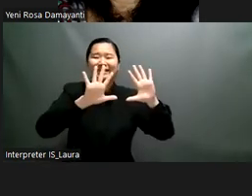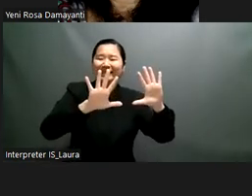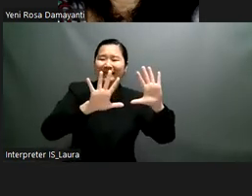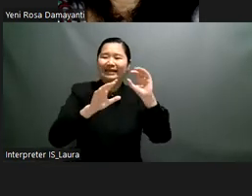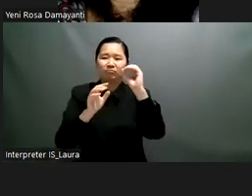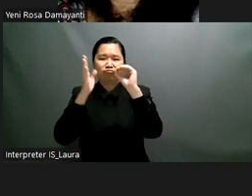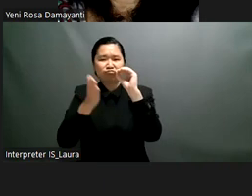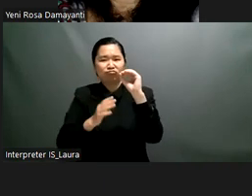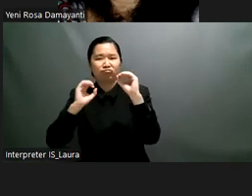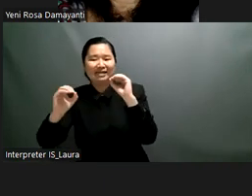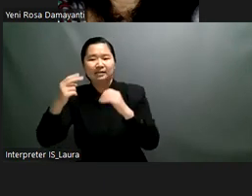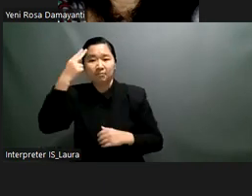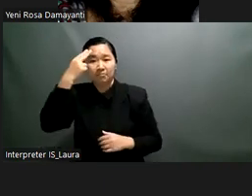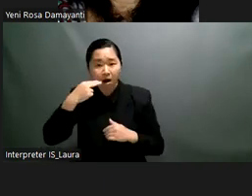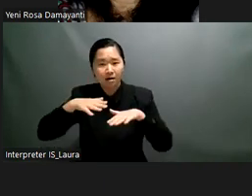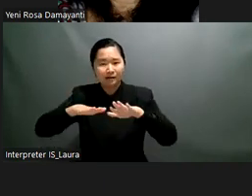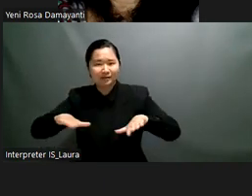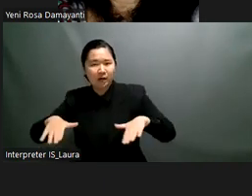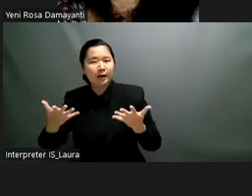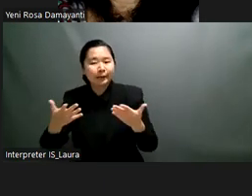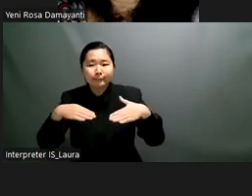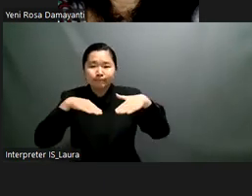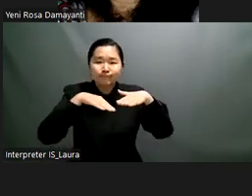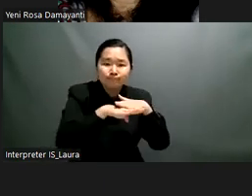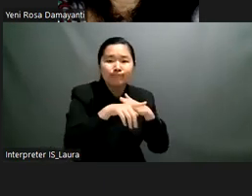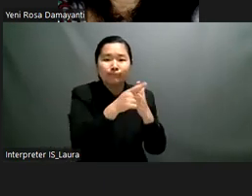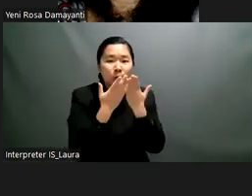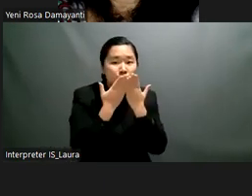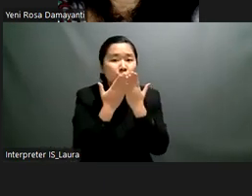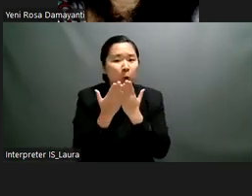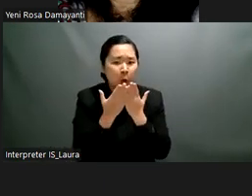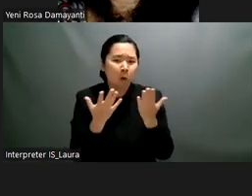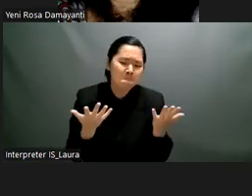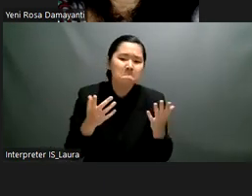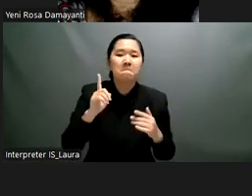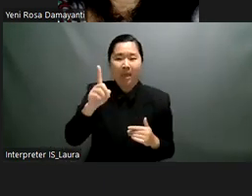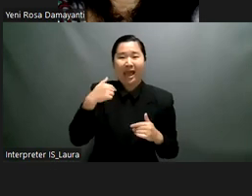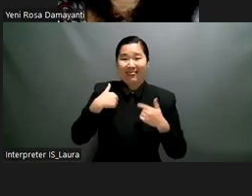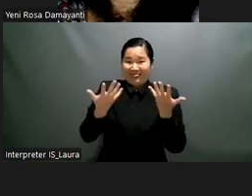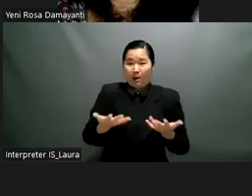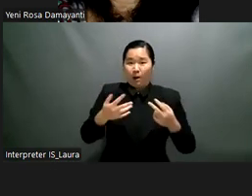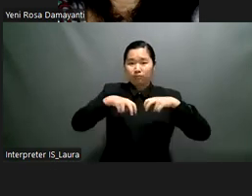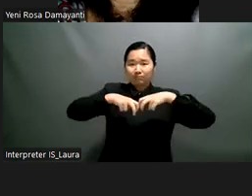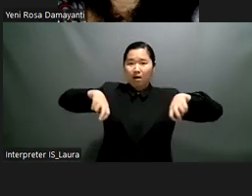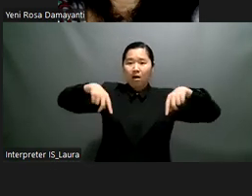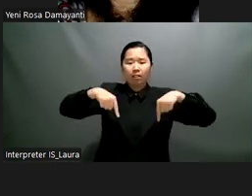developed and delivered through digital media media sorry the covet 19 pandemic accelerated this